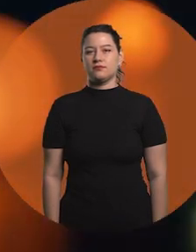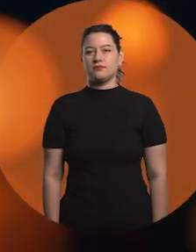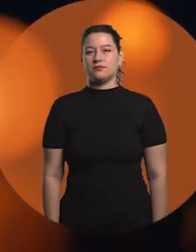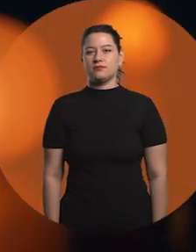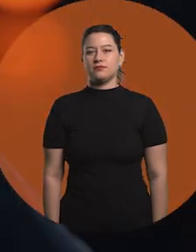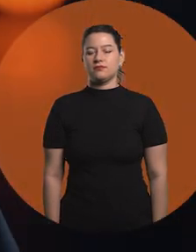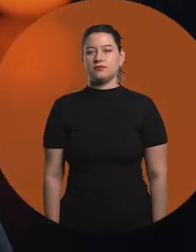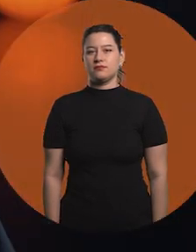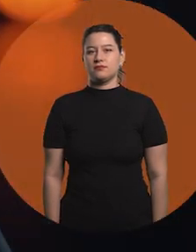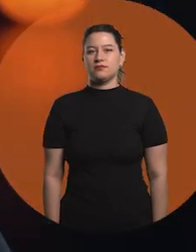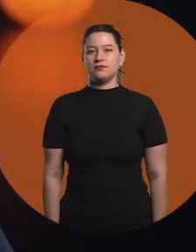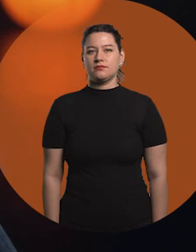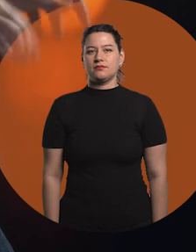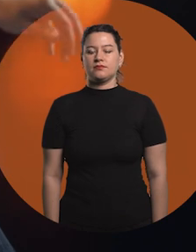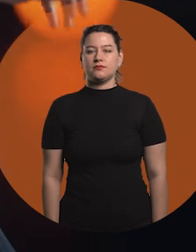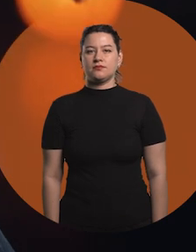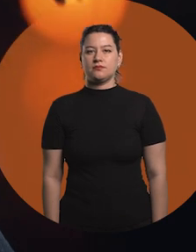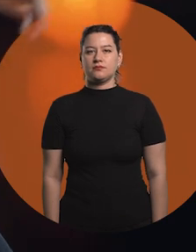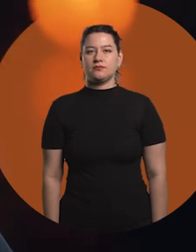There it is.